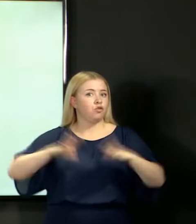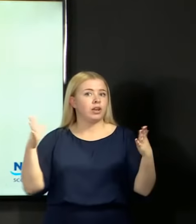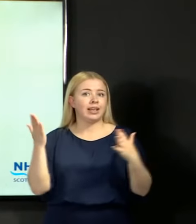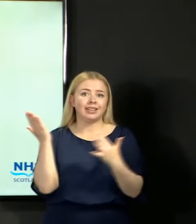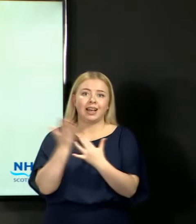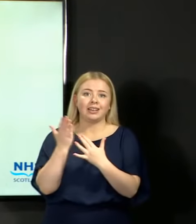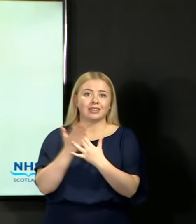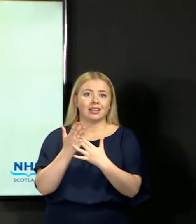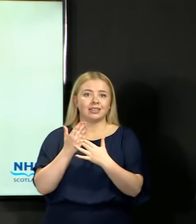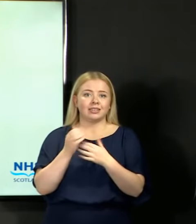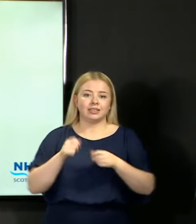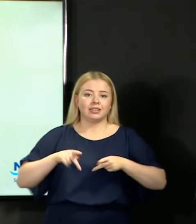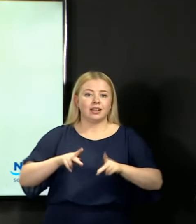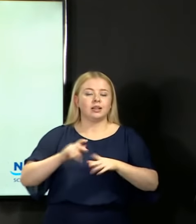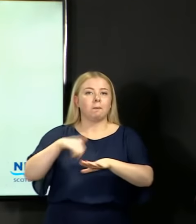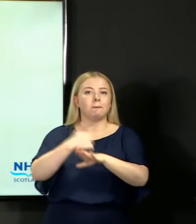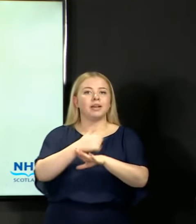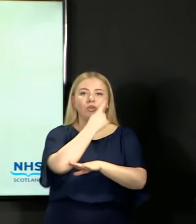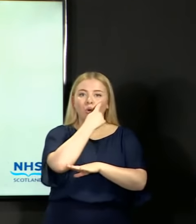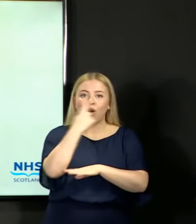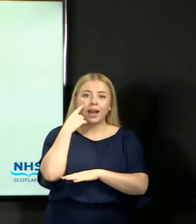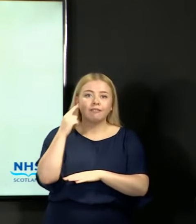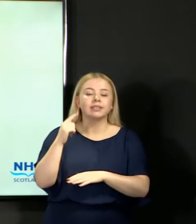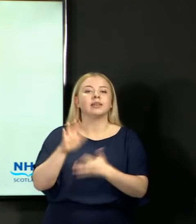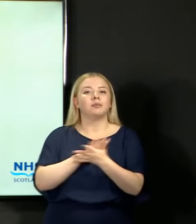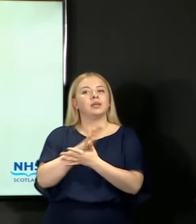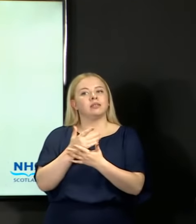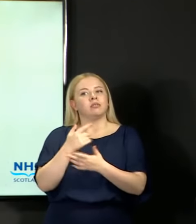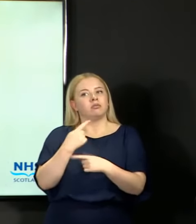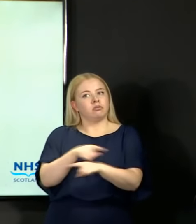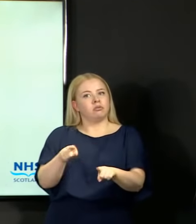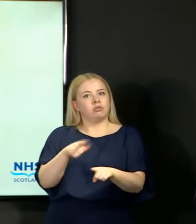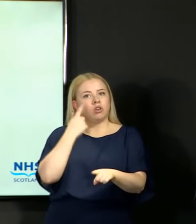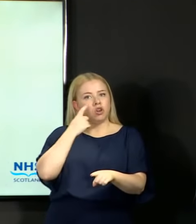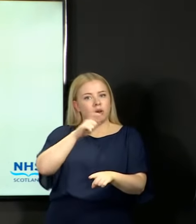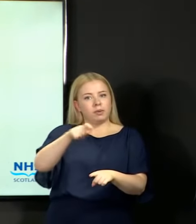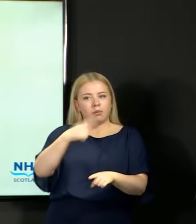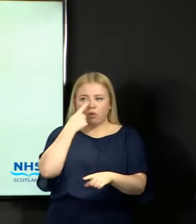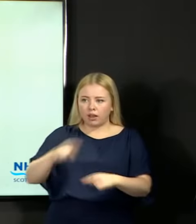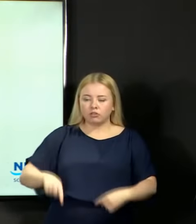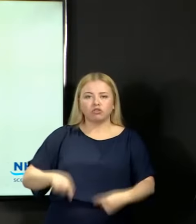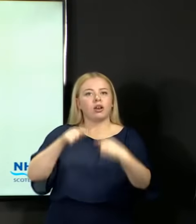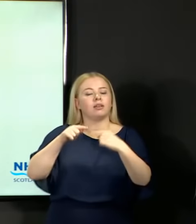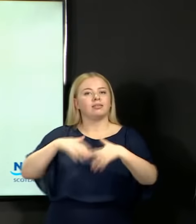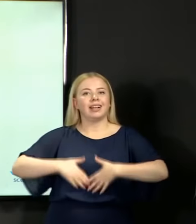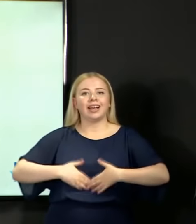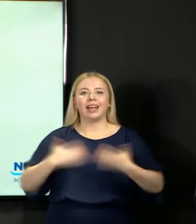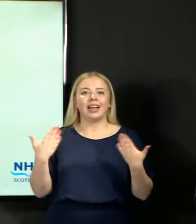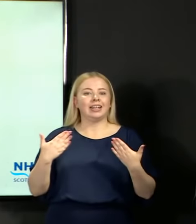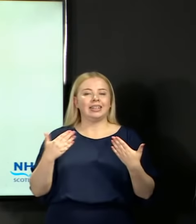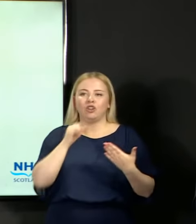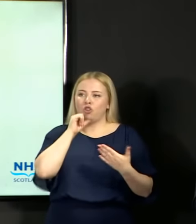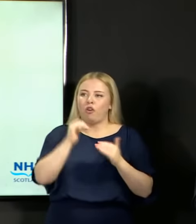system based on evidence to enable young people to be able to challenge any of the results